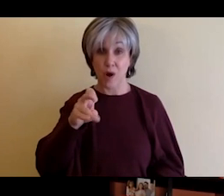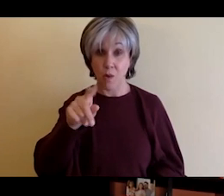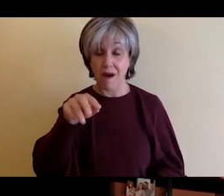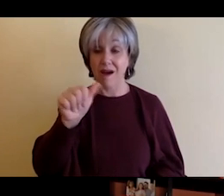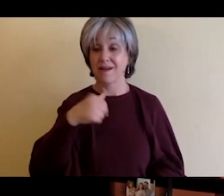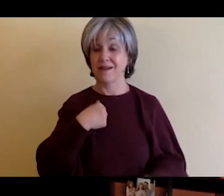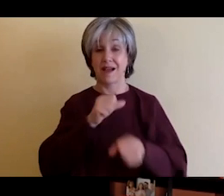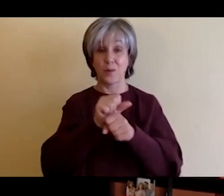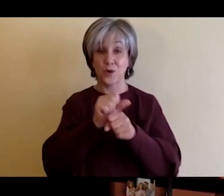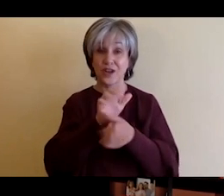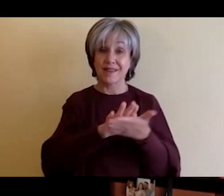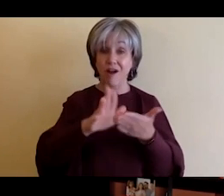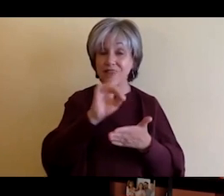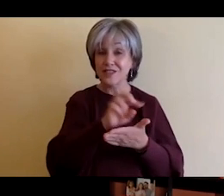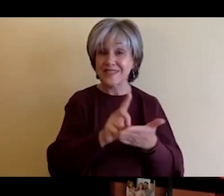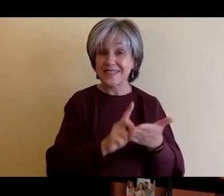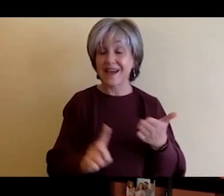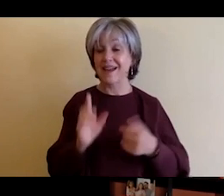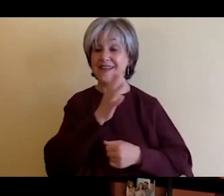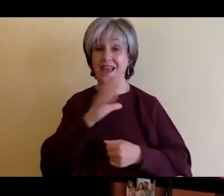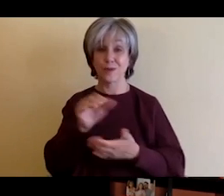and I am RIT faculty.